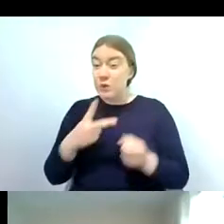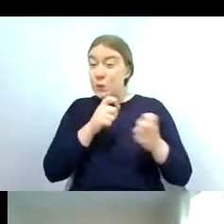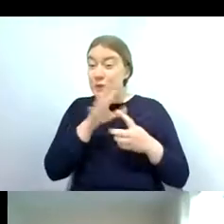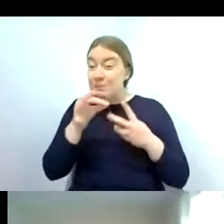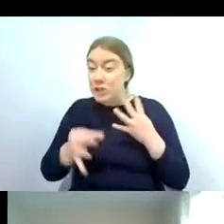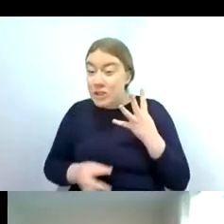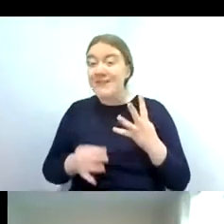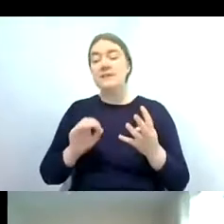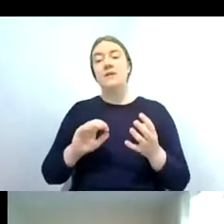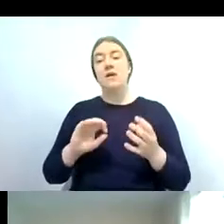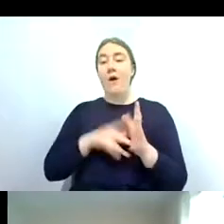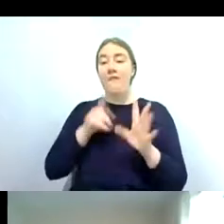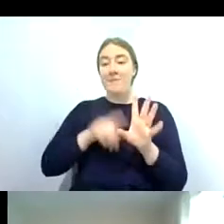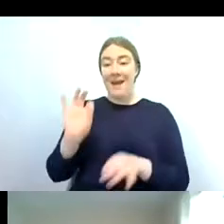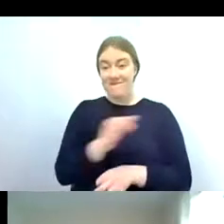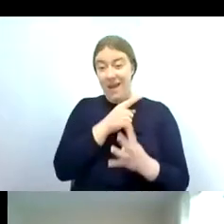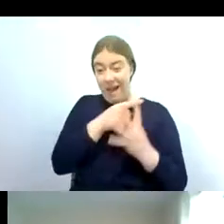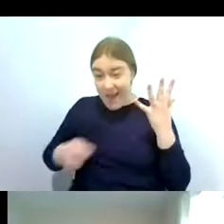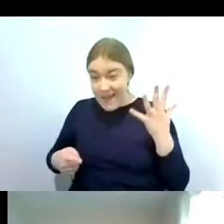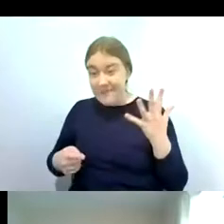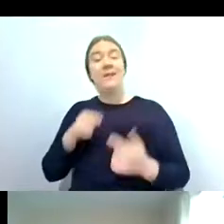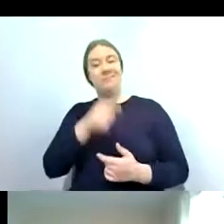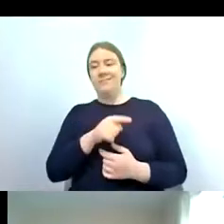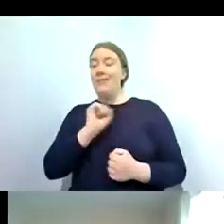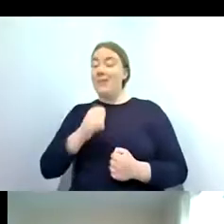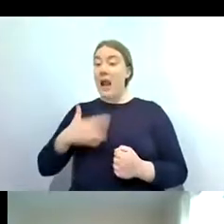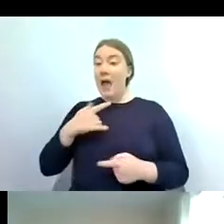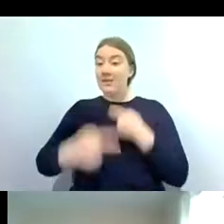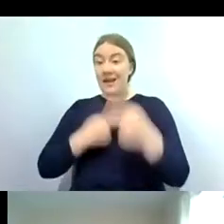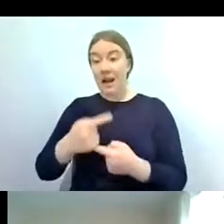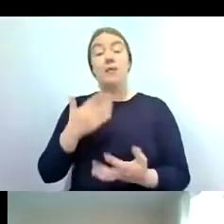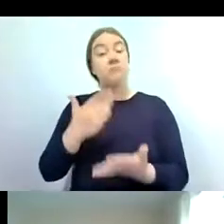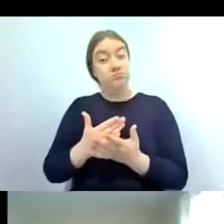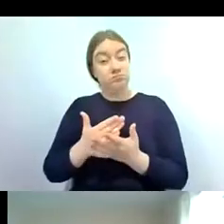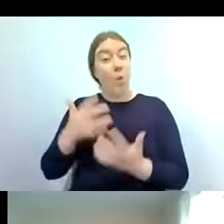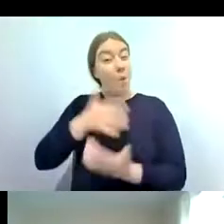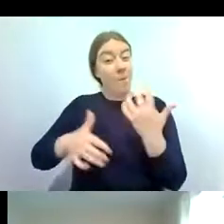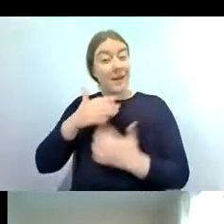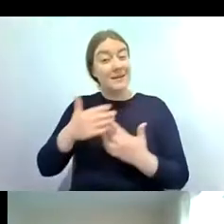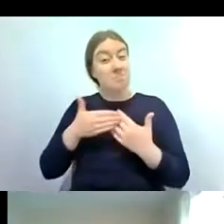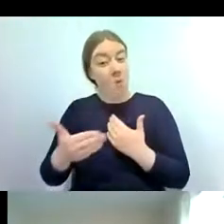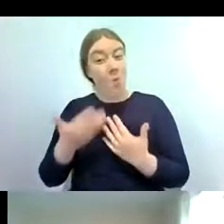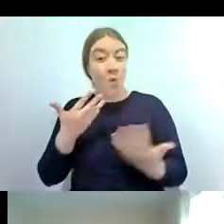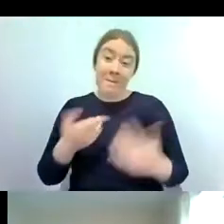and these have a slightly more complex life cycle compared to a stonefly so they start out with eggs